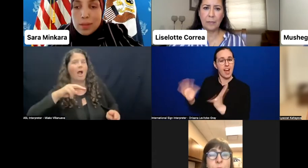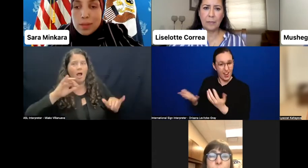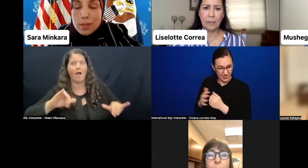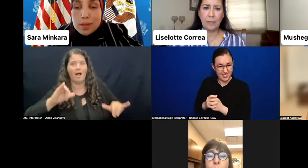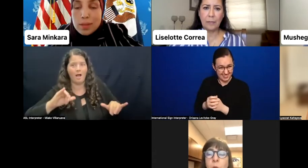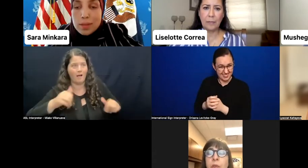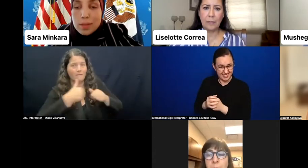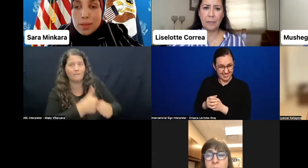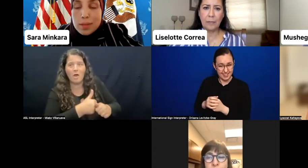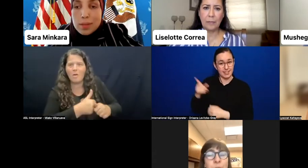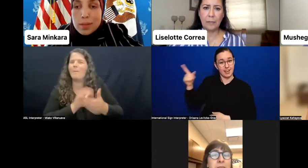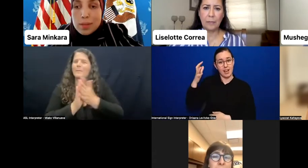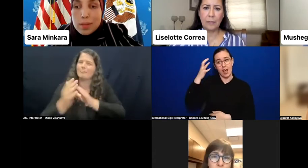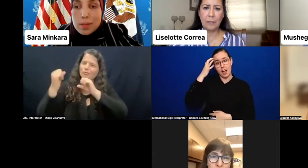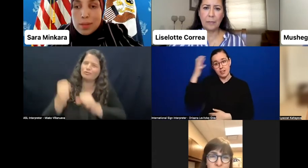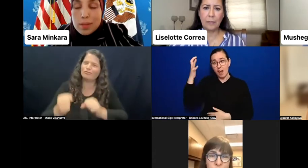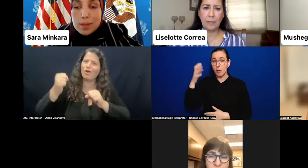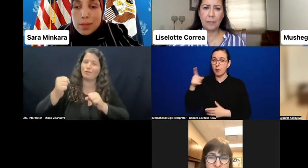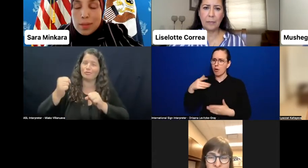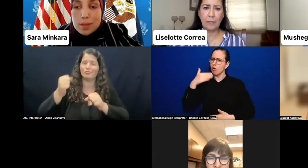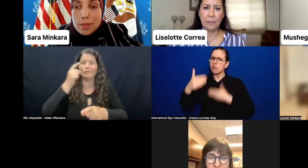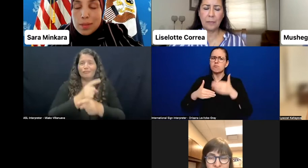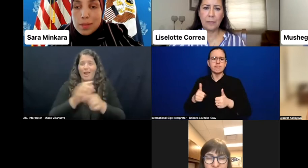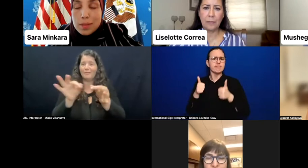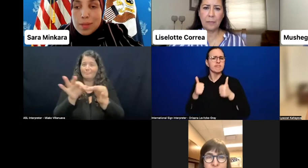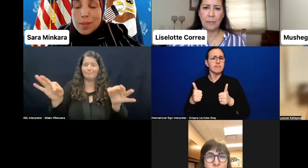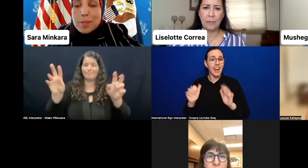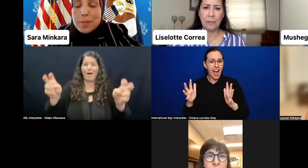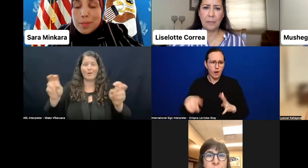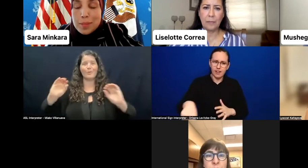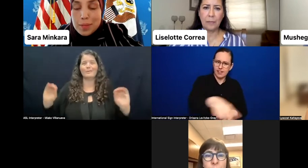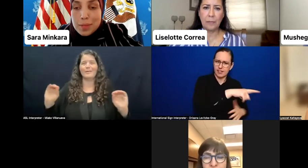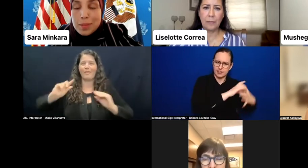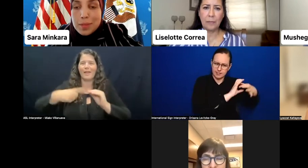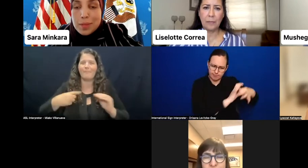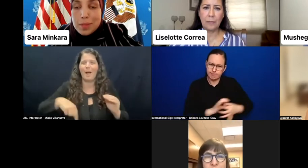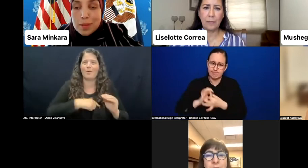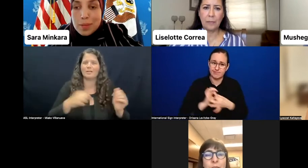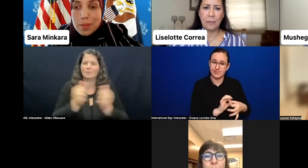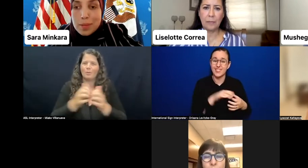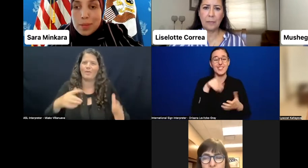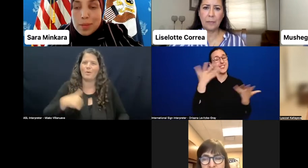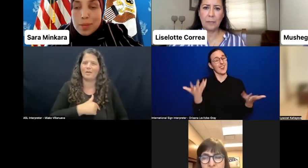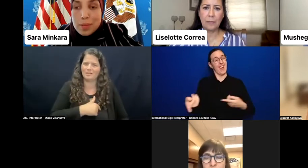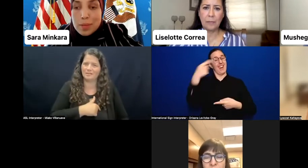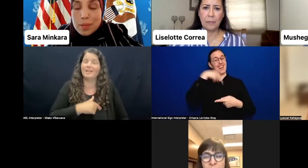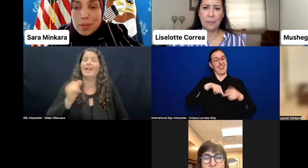who uphold the motto "nothing about us without us." We value your insights and your commitment to democracy